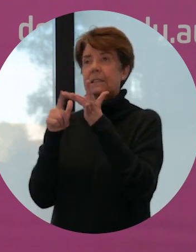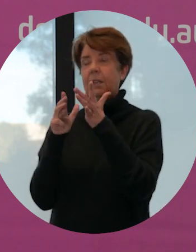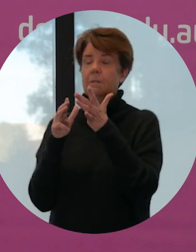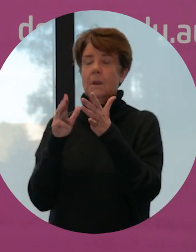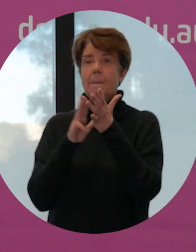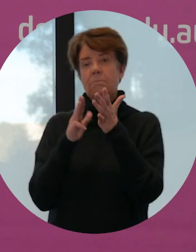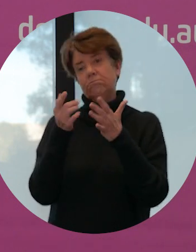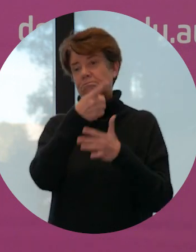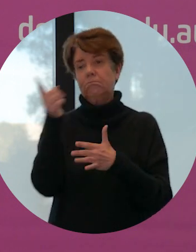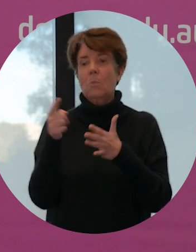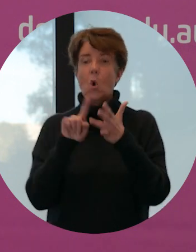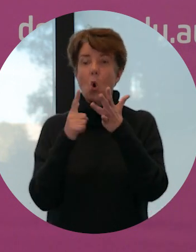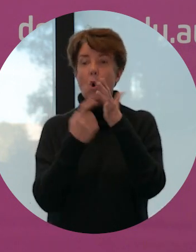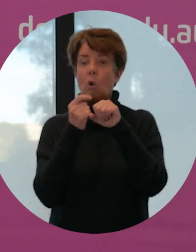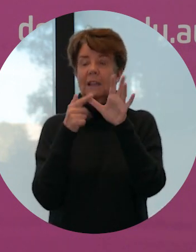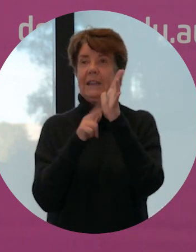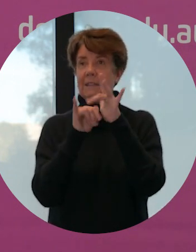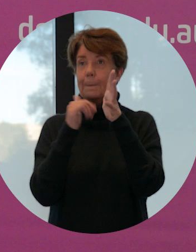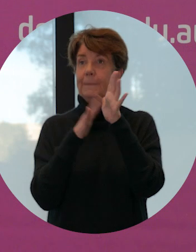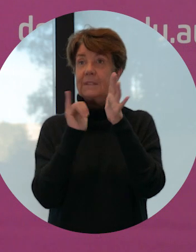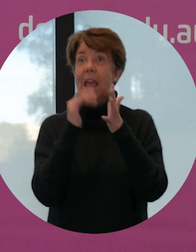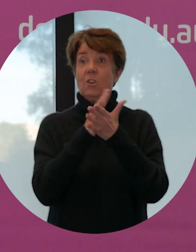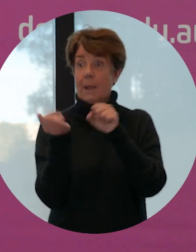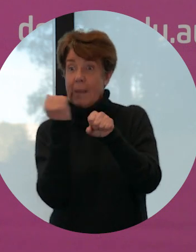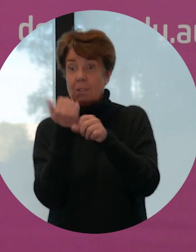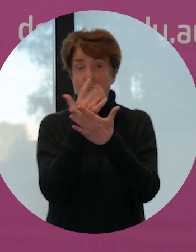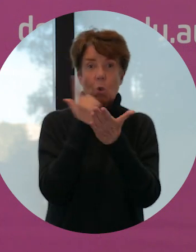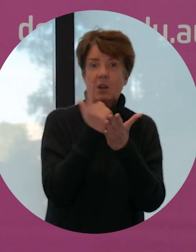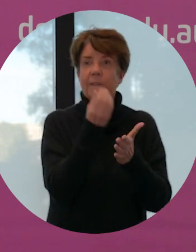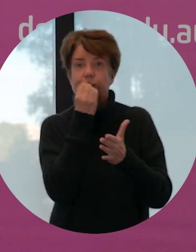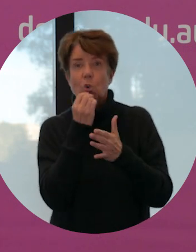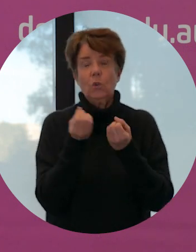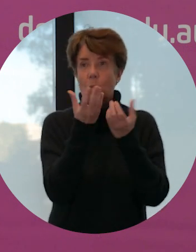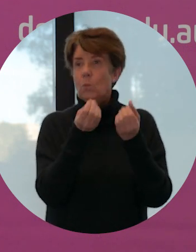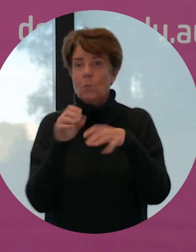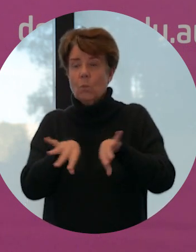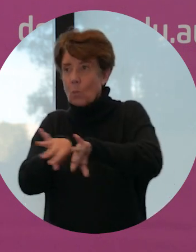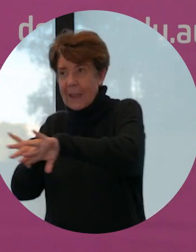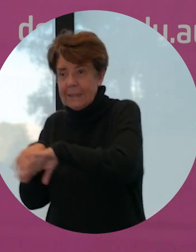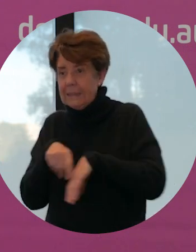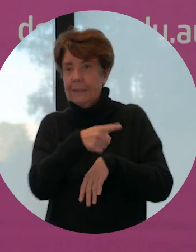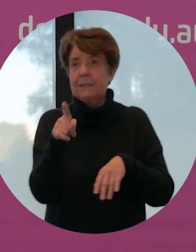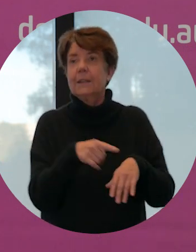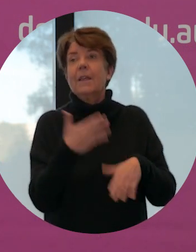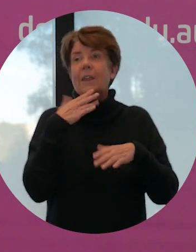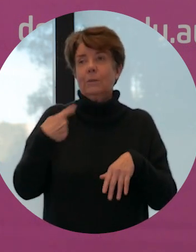for over 1.3 billion tonnes of food waste and 600 million cases of foodborne illness annually. Thank you.